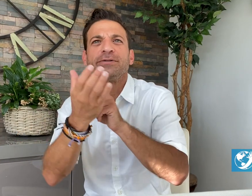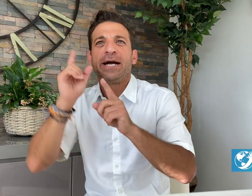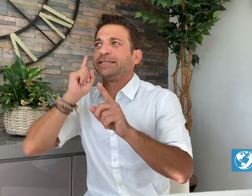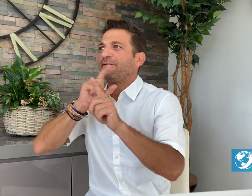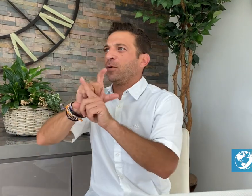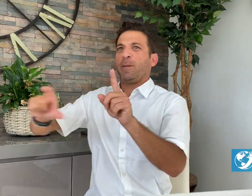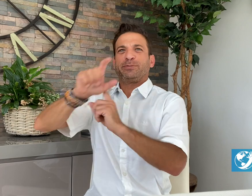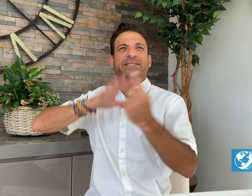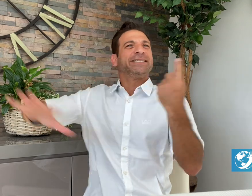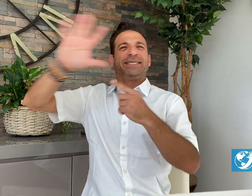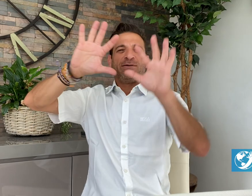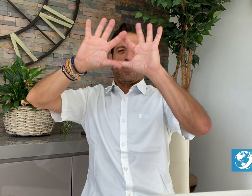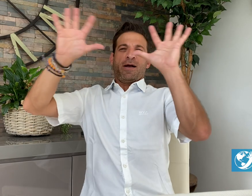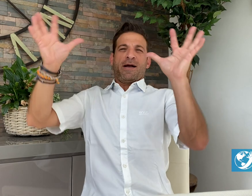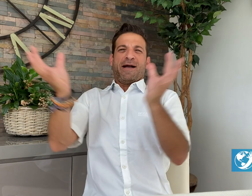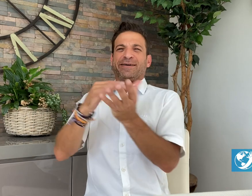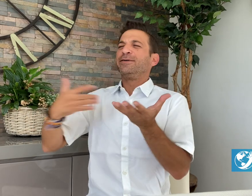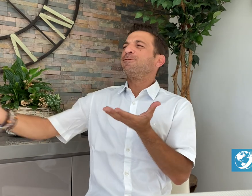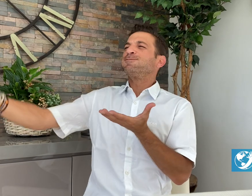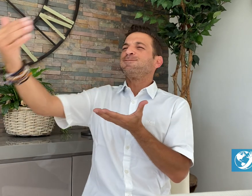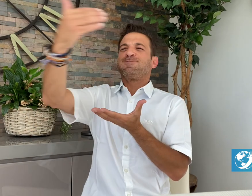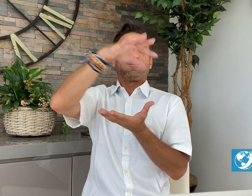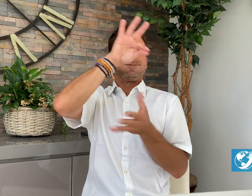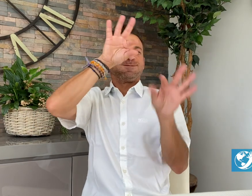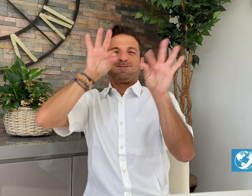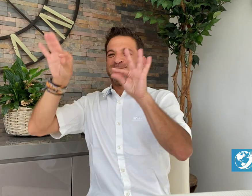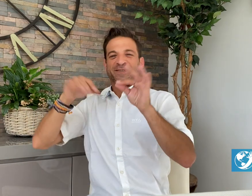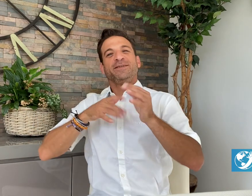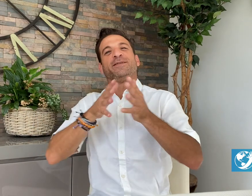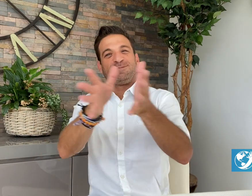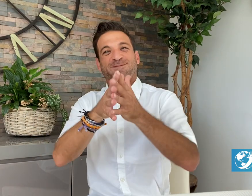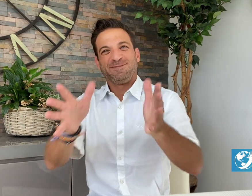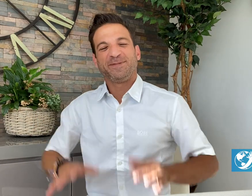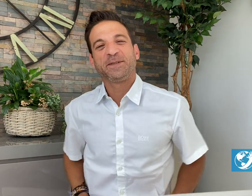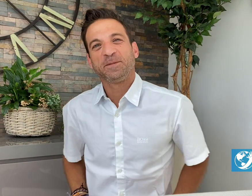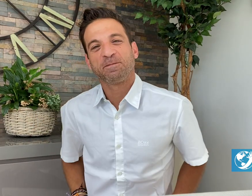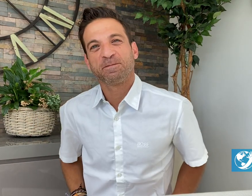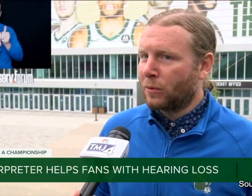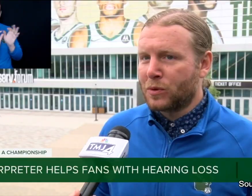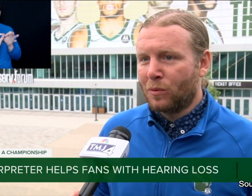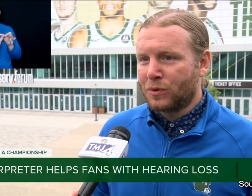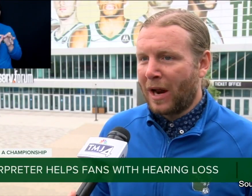about Deaf people, culture, and communities around the world.